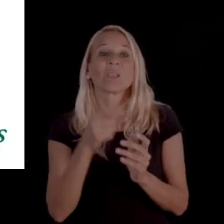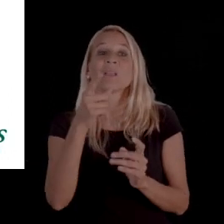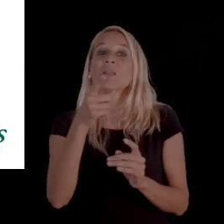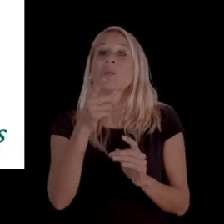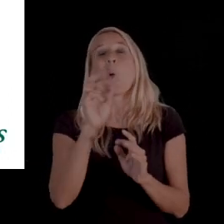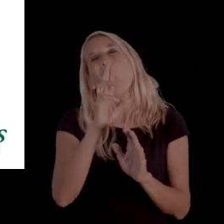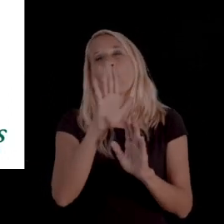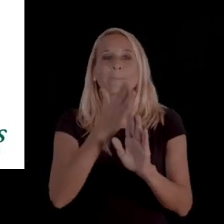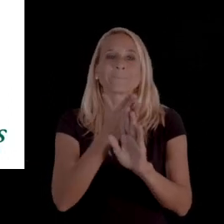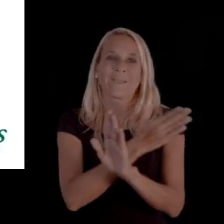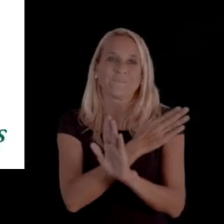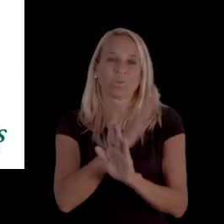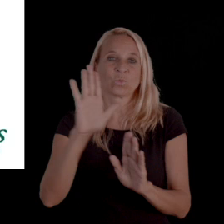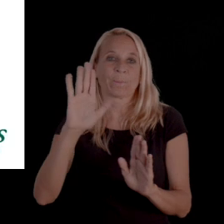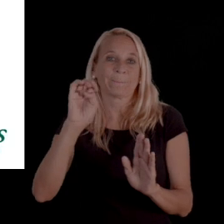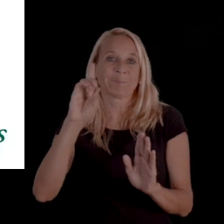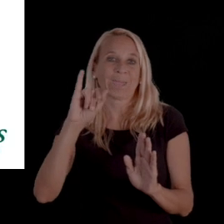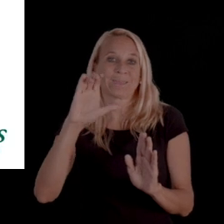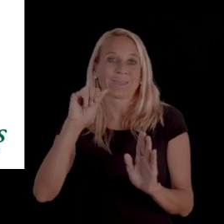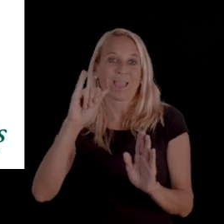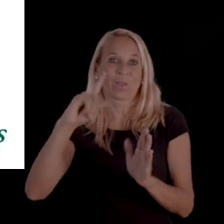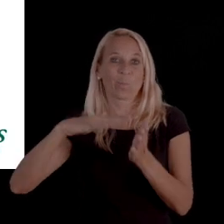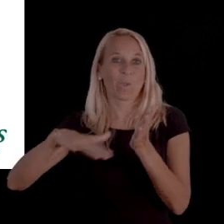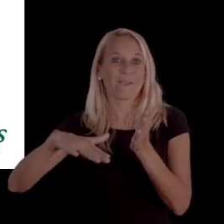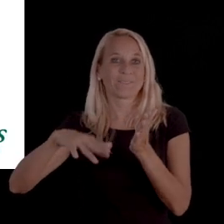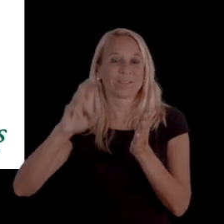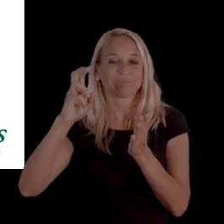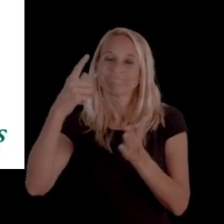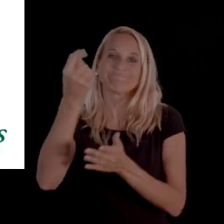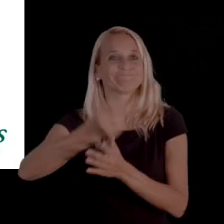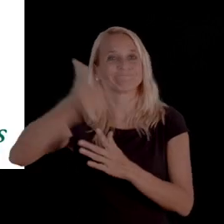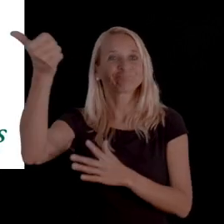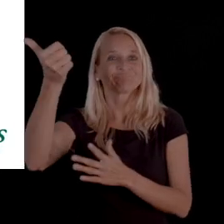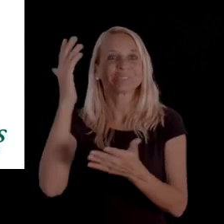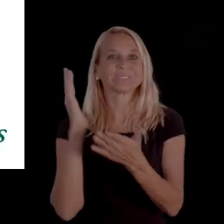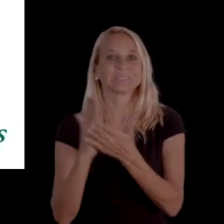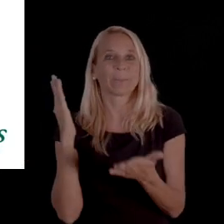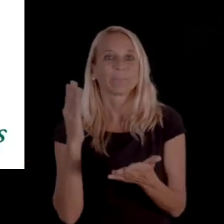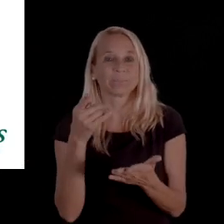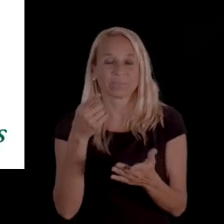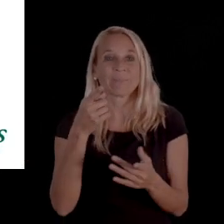or before your Medicaid waiver is completely stopped, you have to receive notice